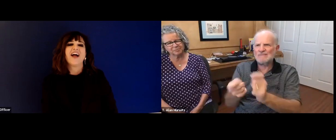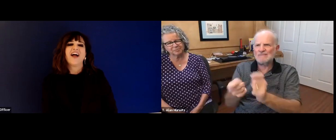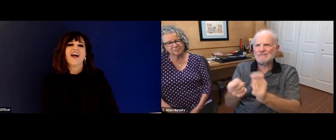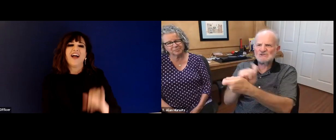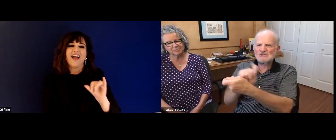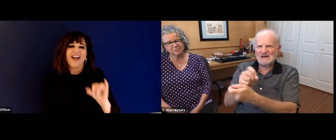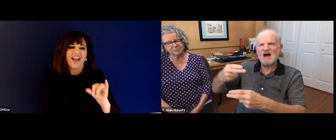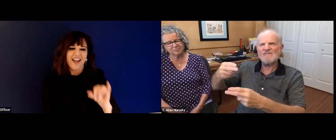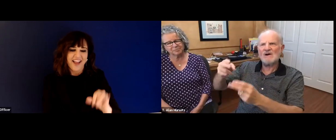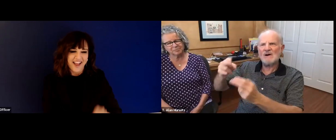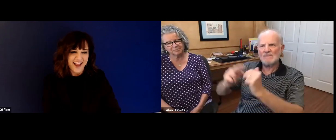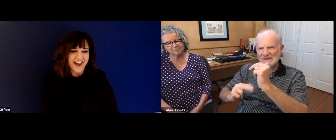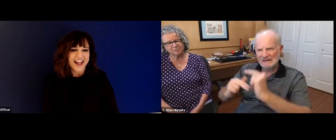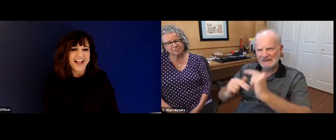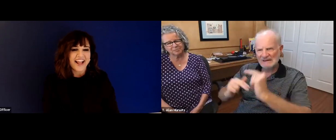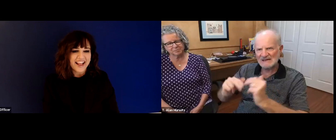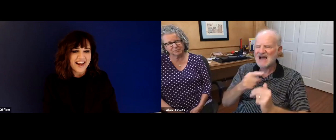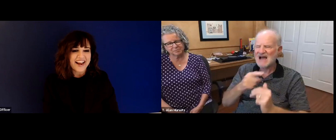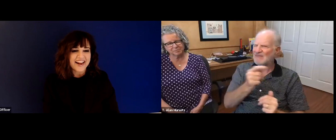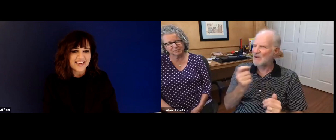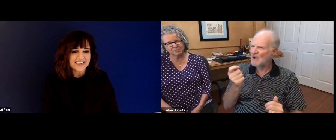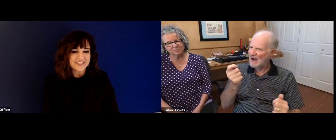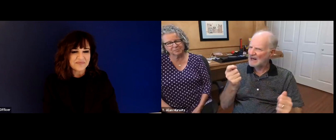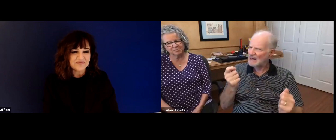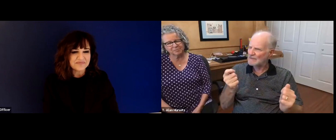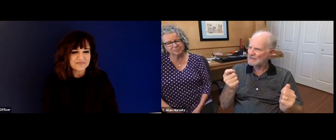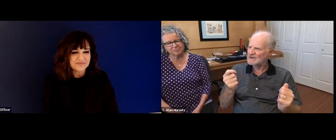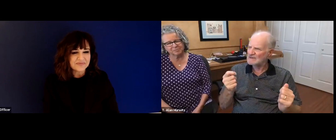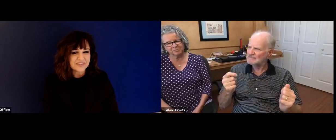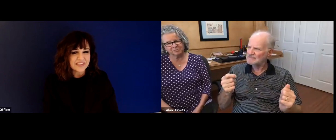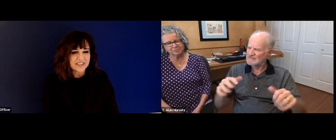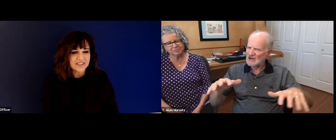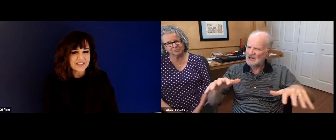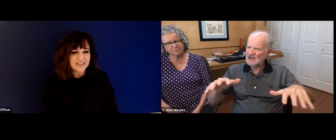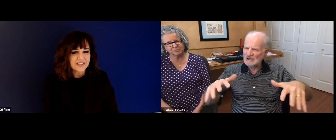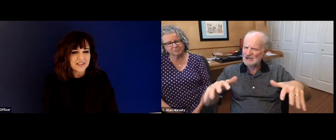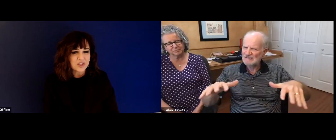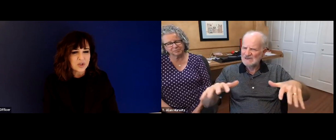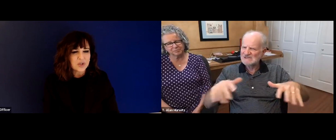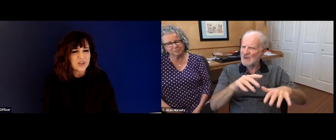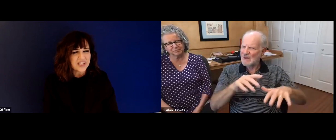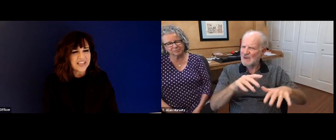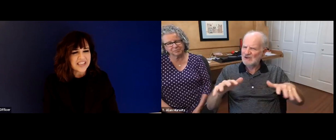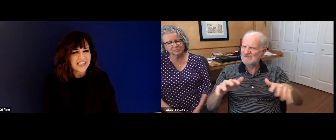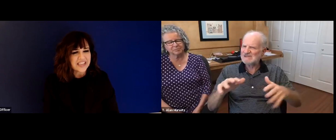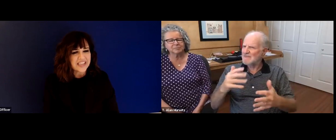speak, right? And so the Board of Trustees as a Board of Trustees who have the power to make the ultimate decision to